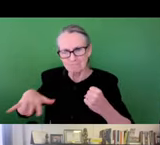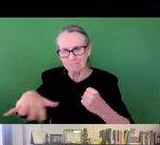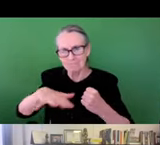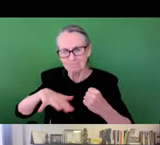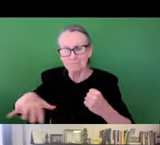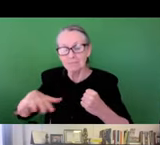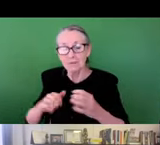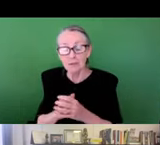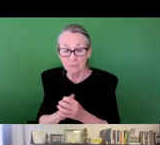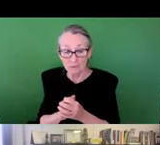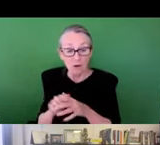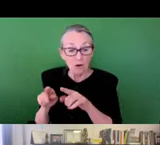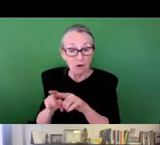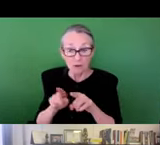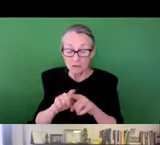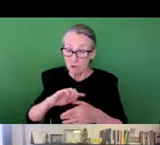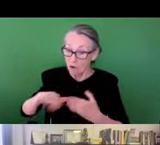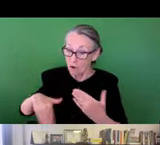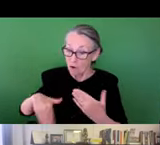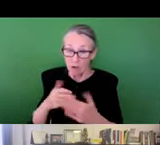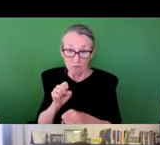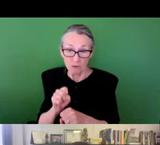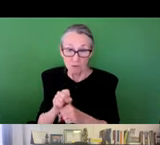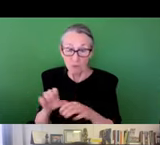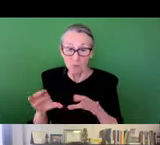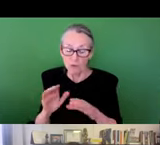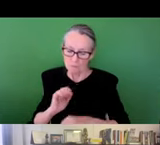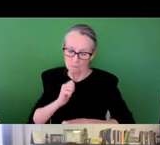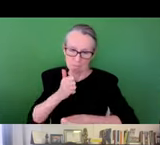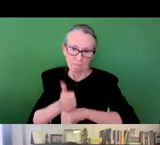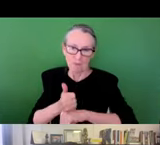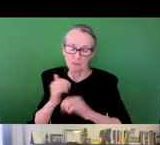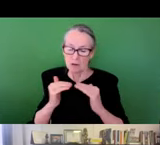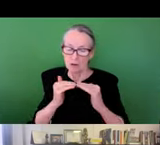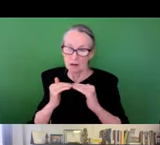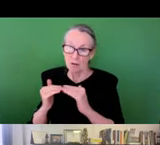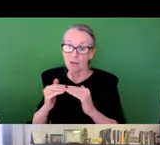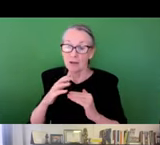and filling data gaps to advocate on their own behalf . Last but certainly not least, all of the work we